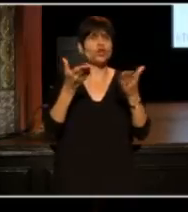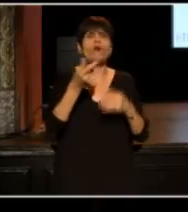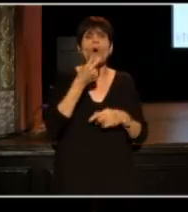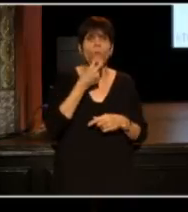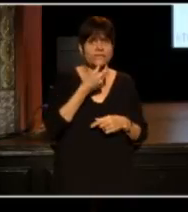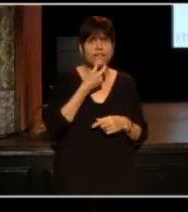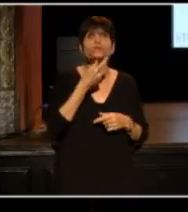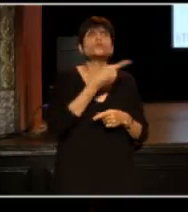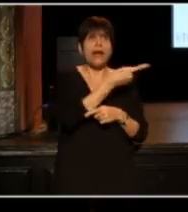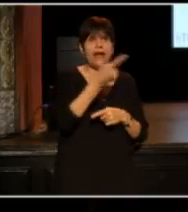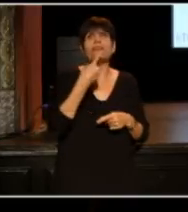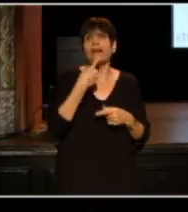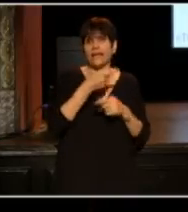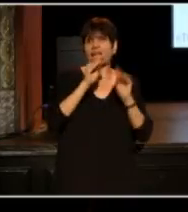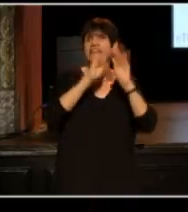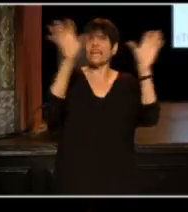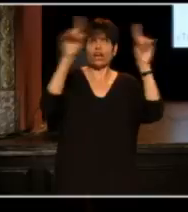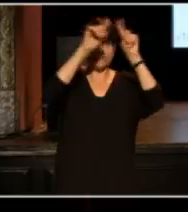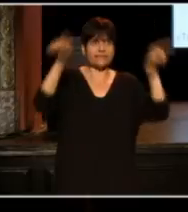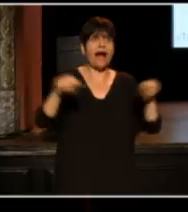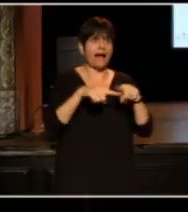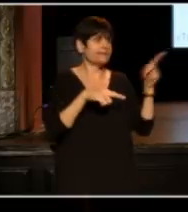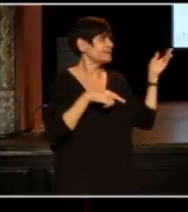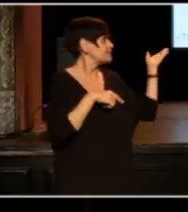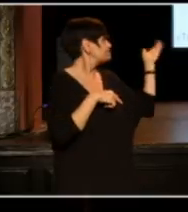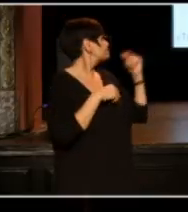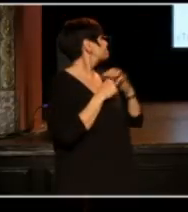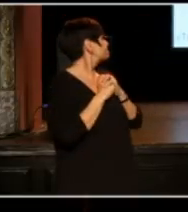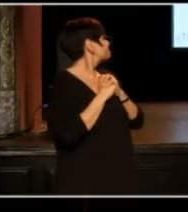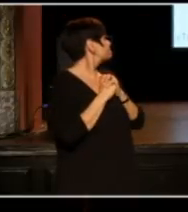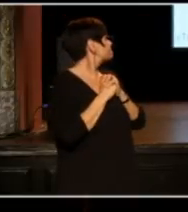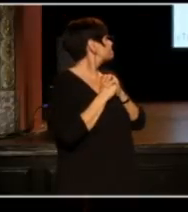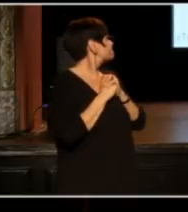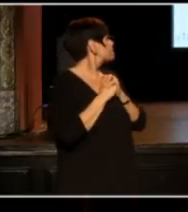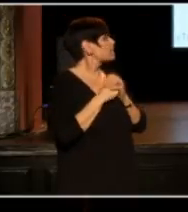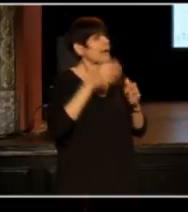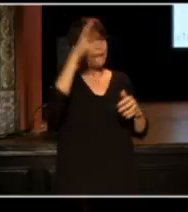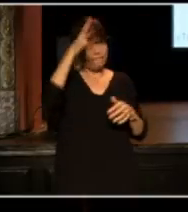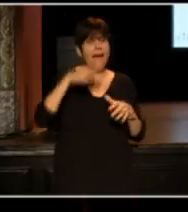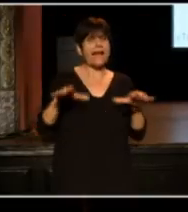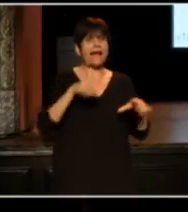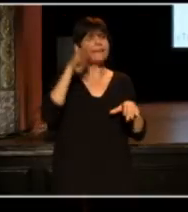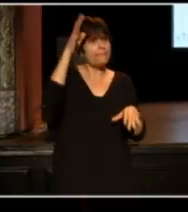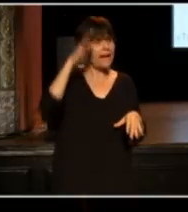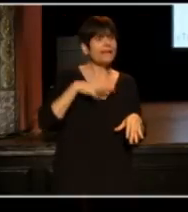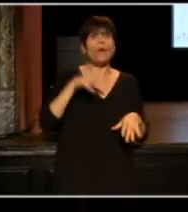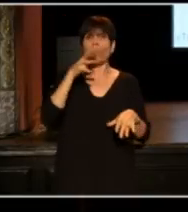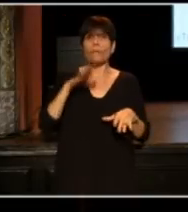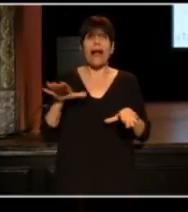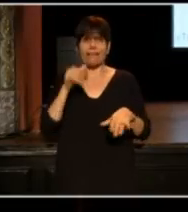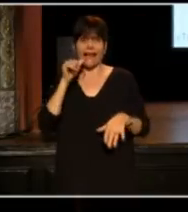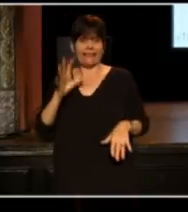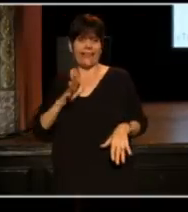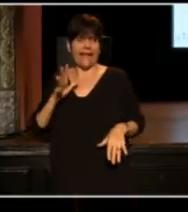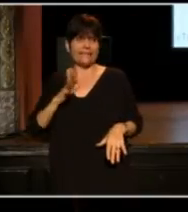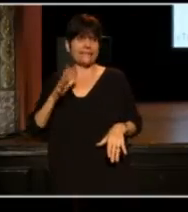and they make it clear with signs like this: "Where men act like men, women act like ladies, and no saggy pants."